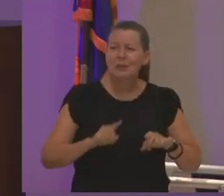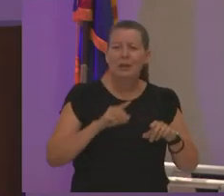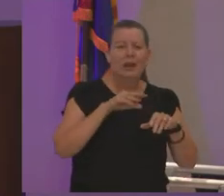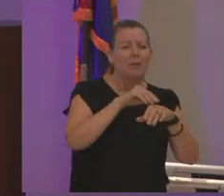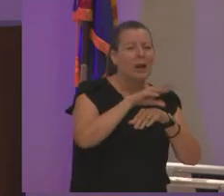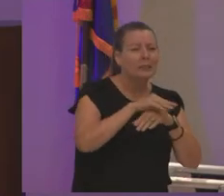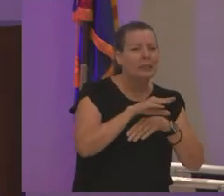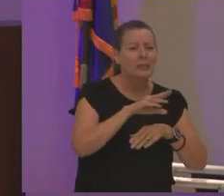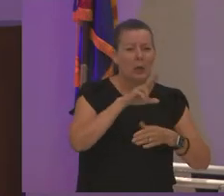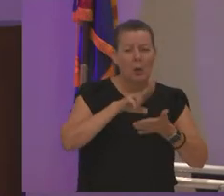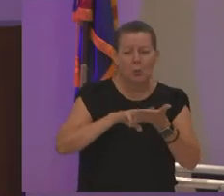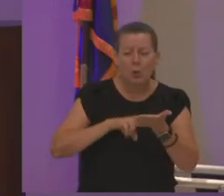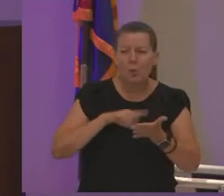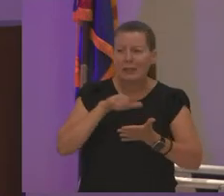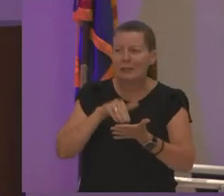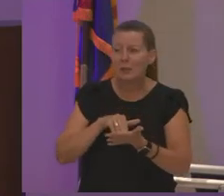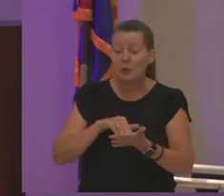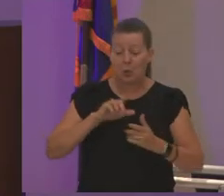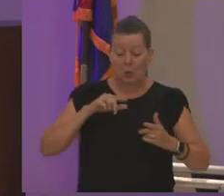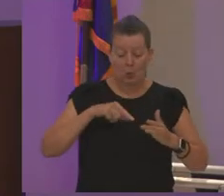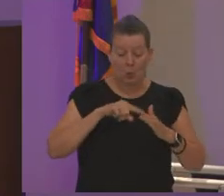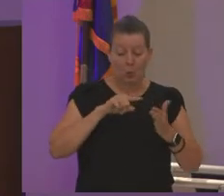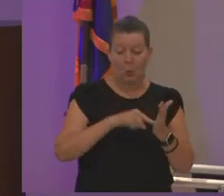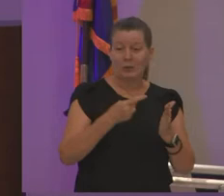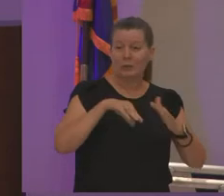because once the students are in the classroom we forget about how they start